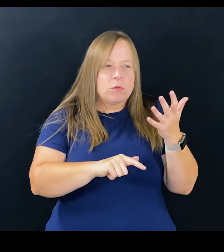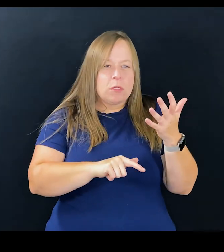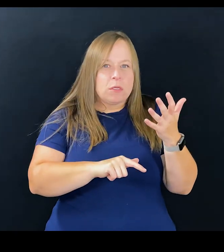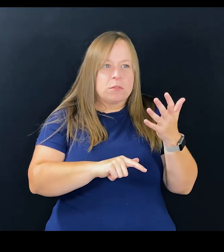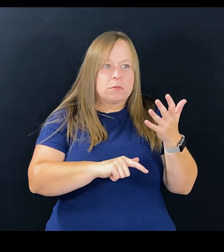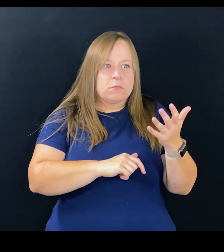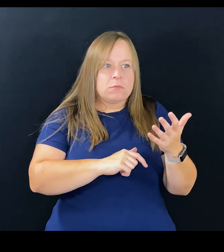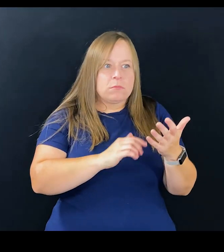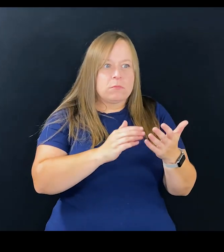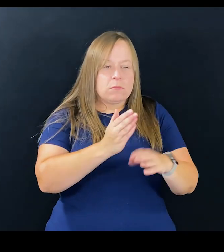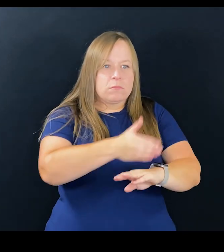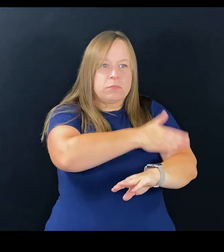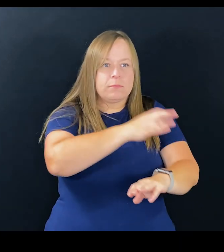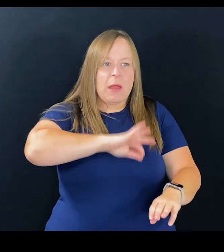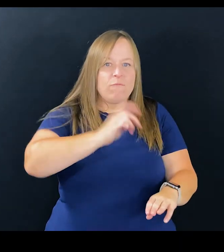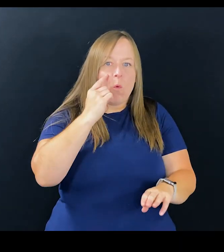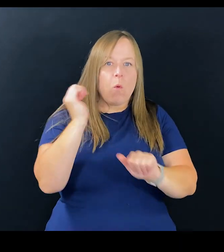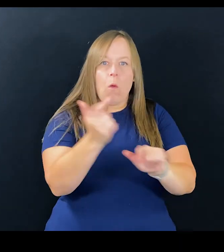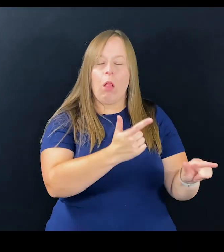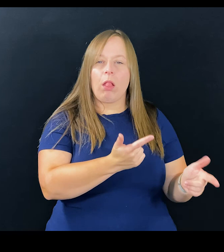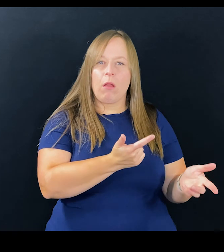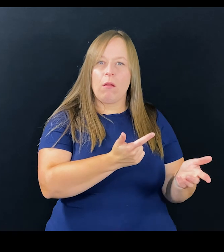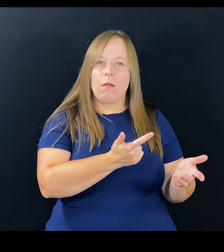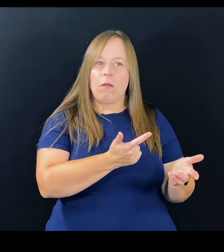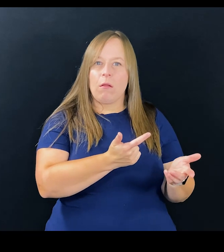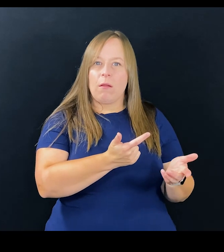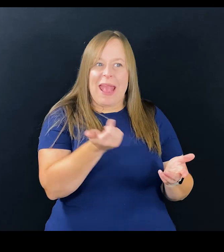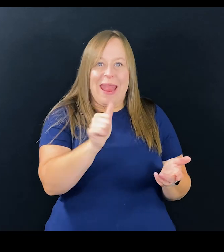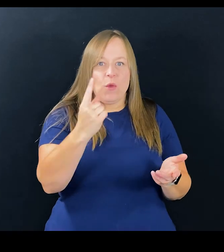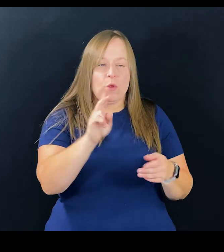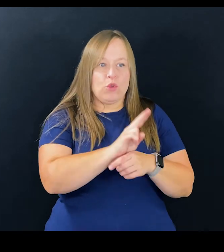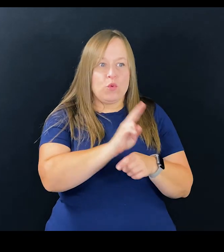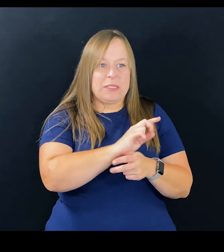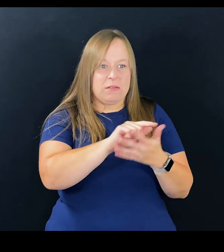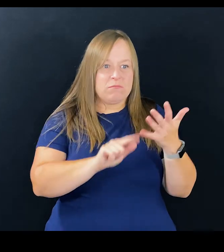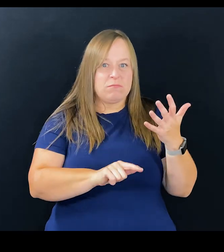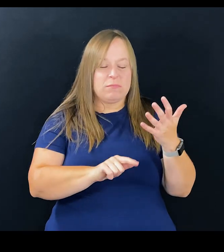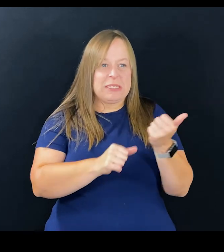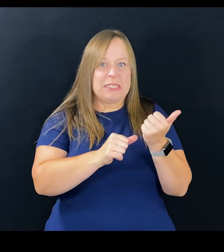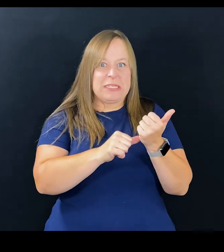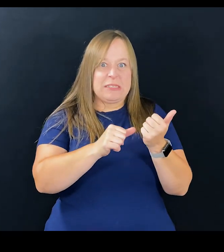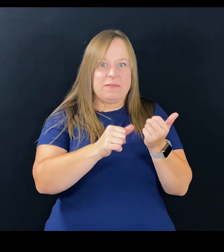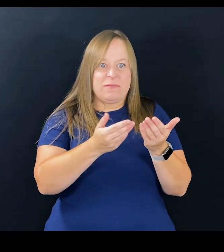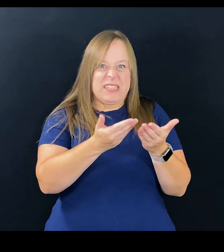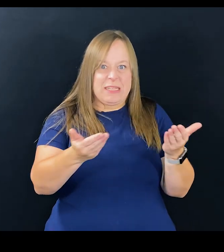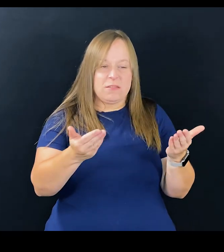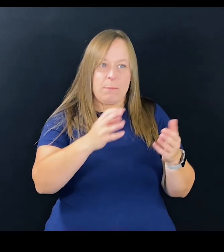like any one of those things would be benefited. And anybody who is using one of those assisted